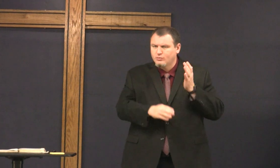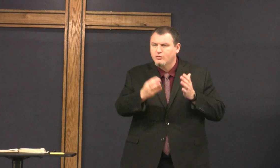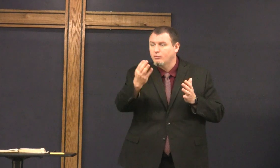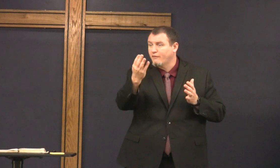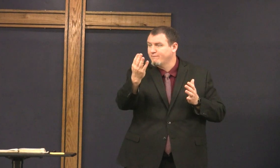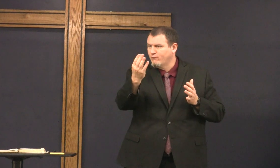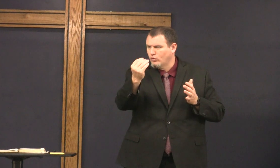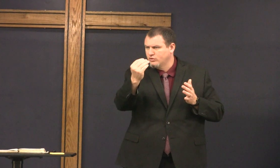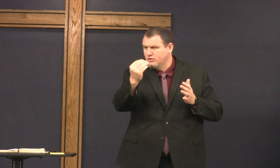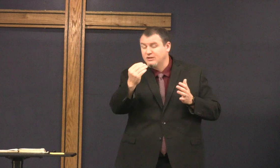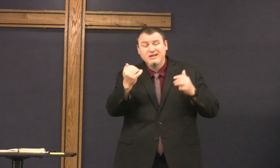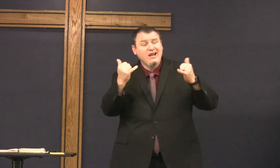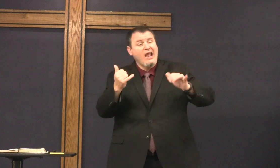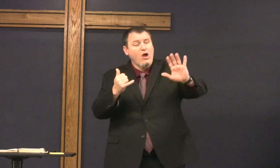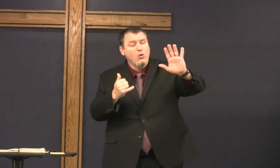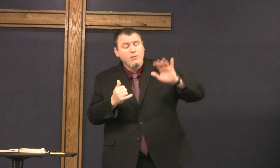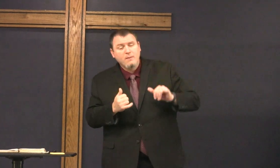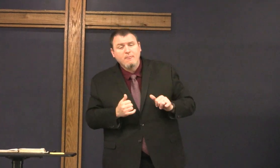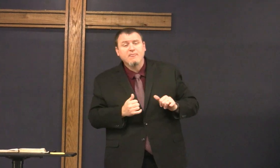and then we get to John chapter 14.